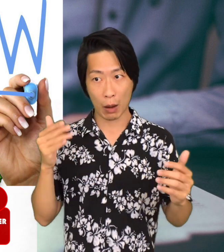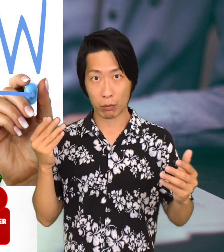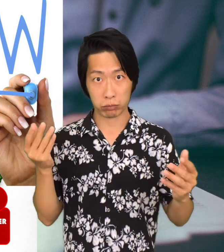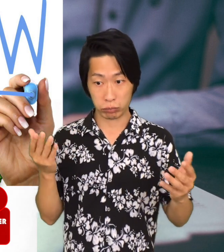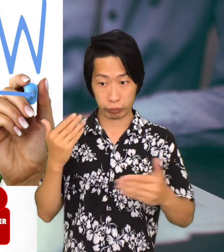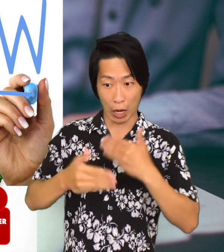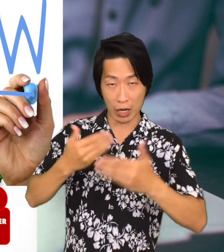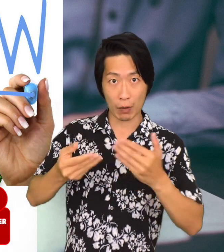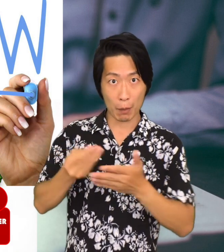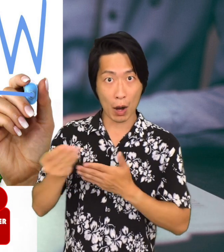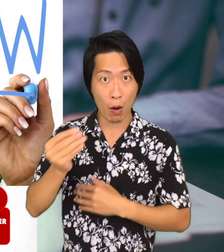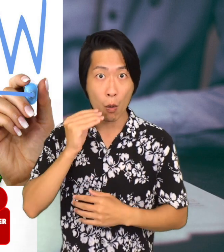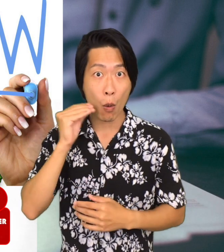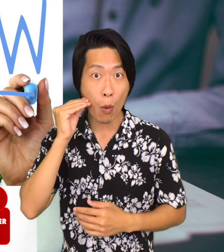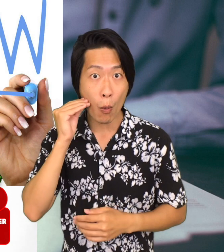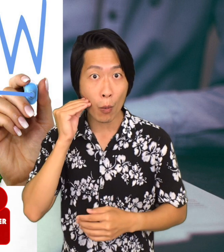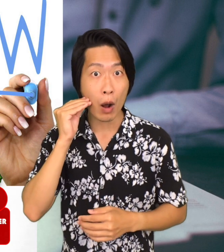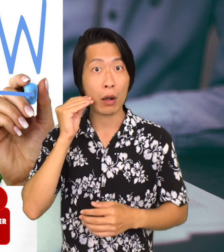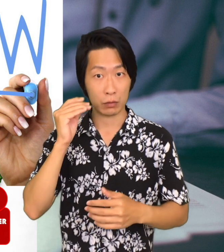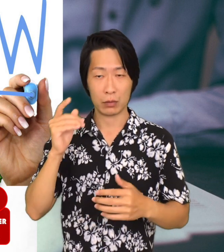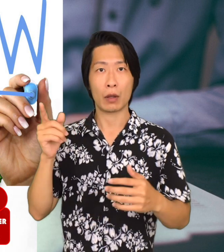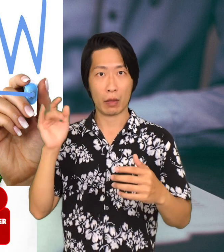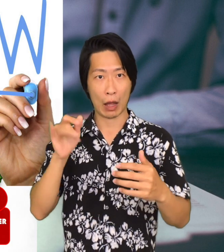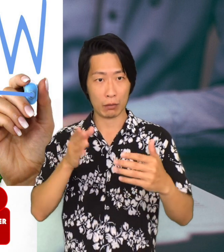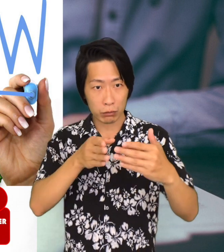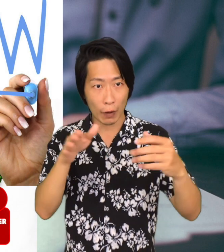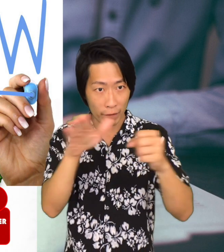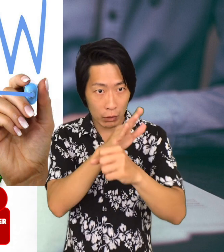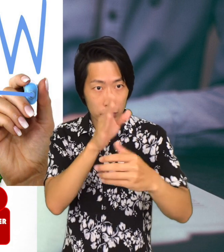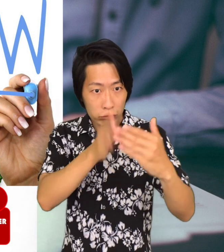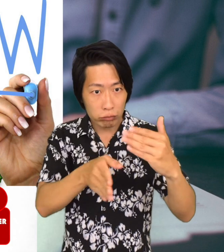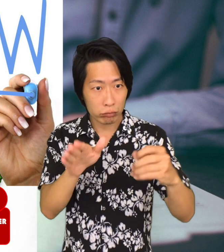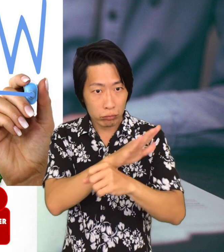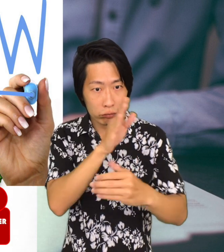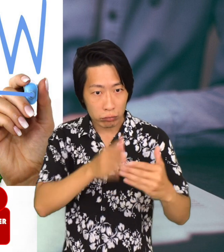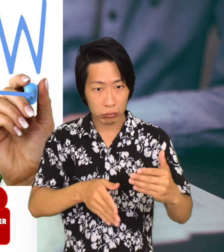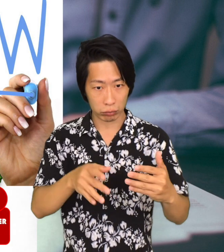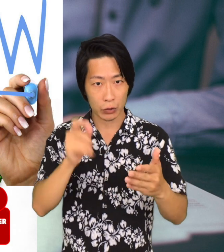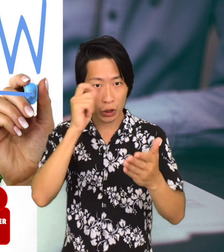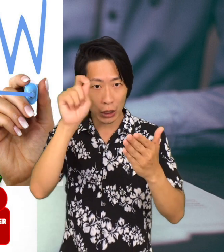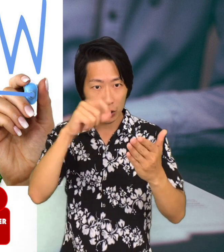process of buying the home is getting fulfilled.